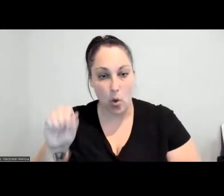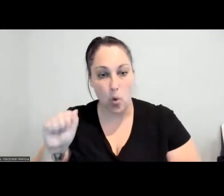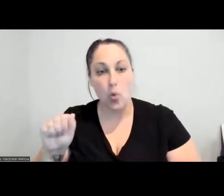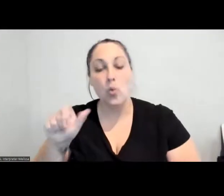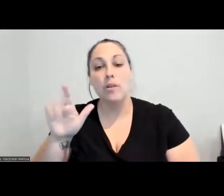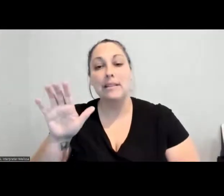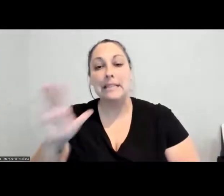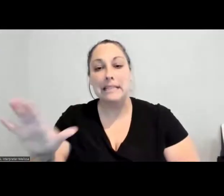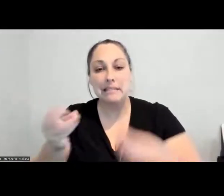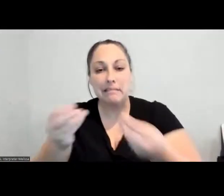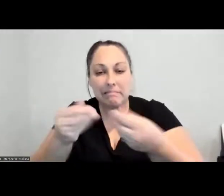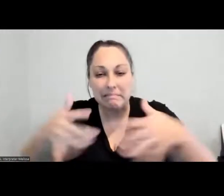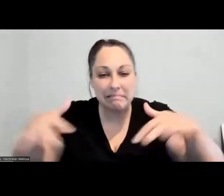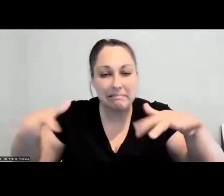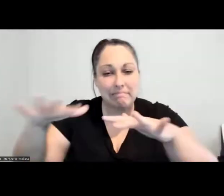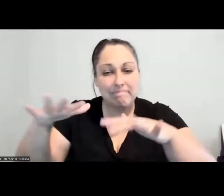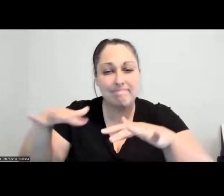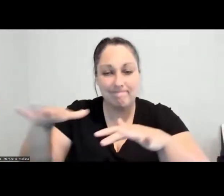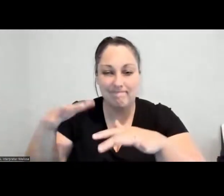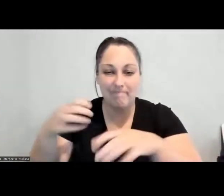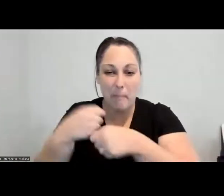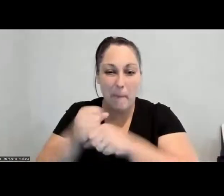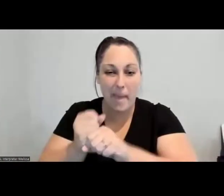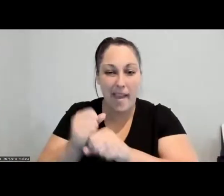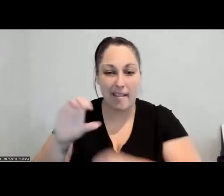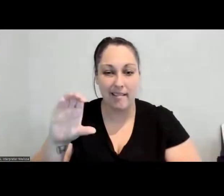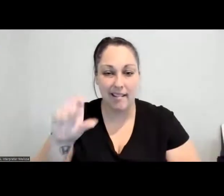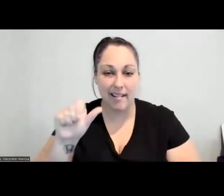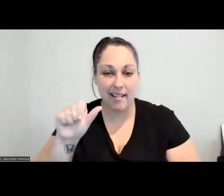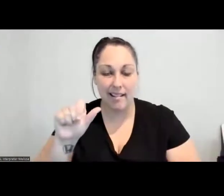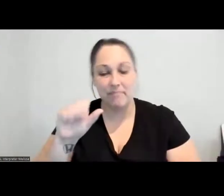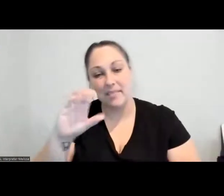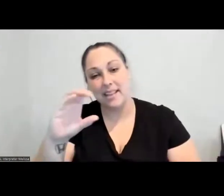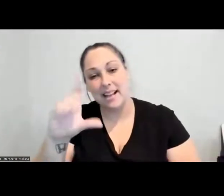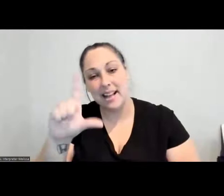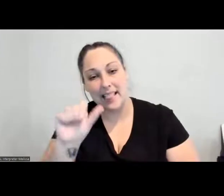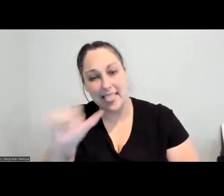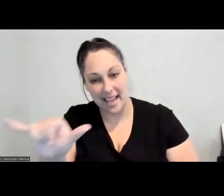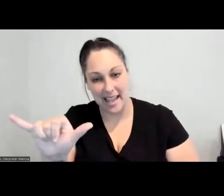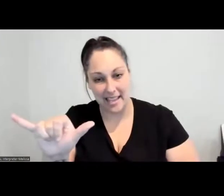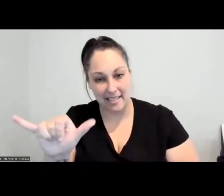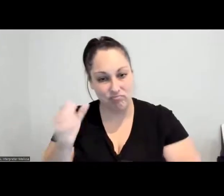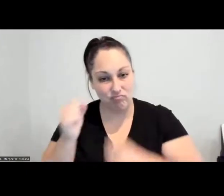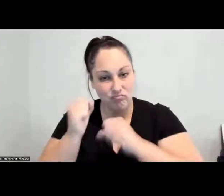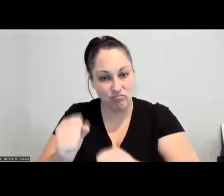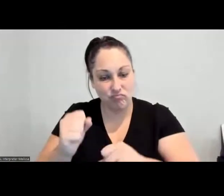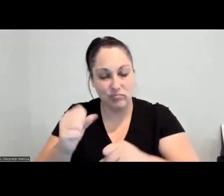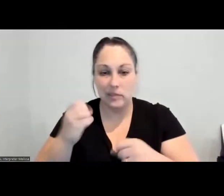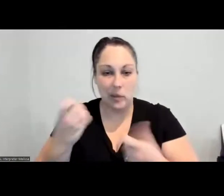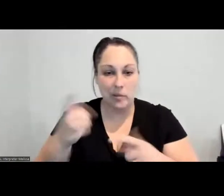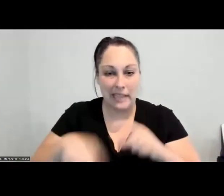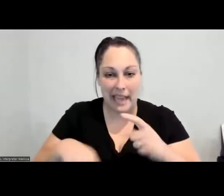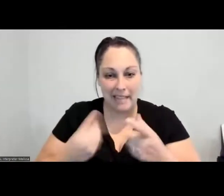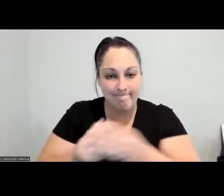So ‑‑ but new programs and so forth have enabled more people to grow their own food, and that's important, because for